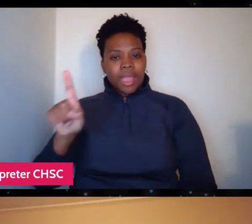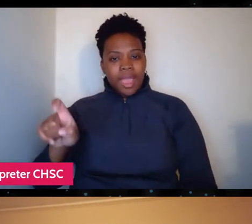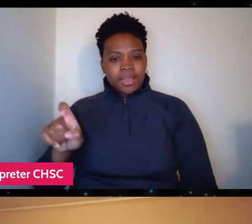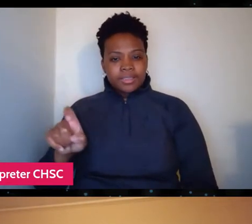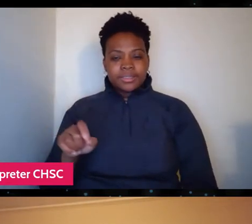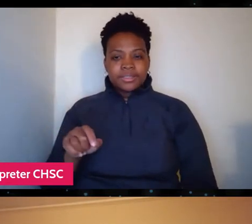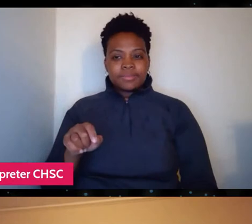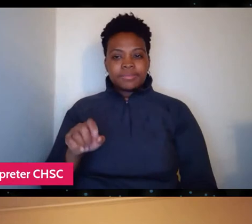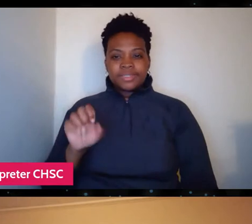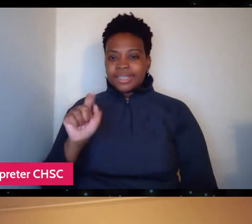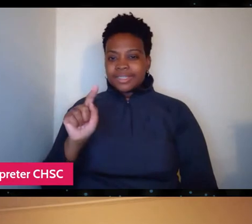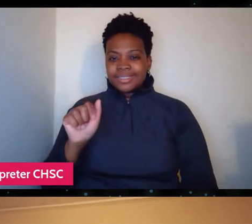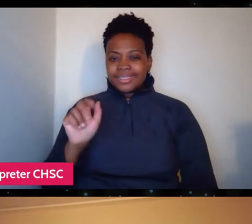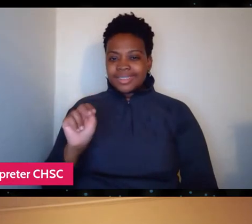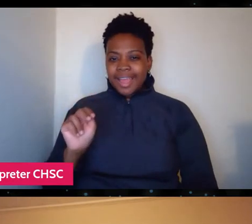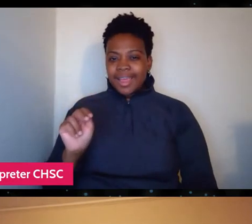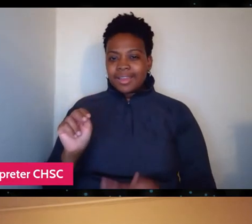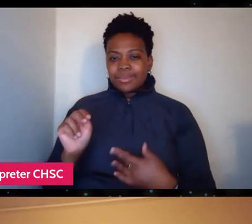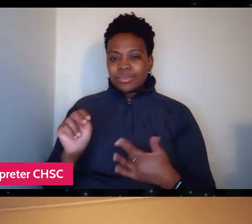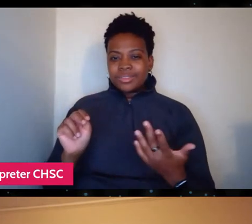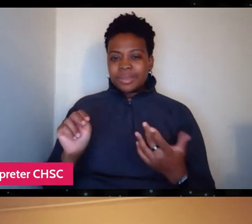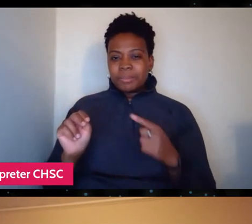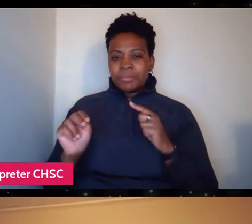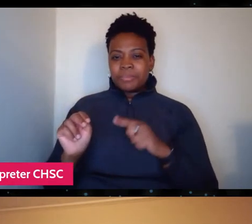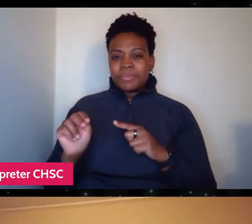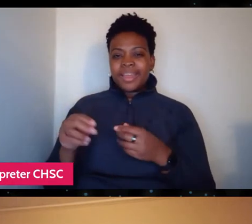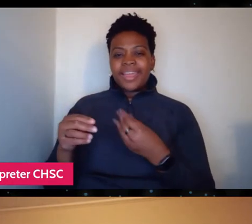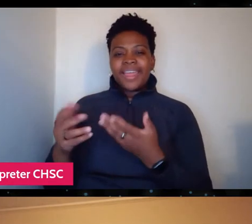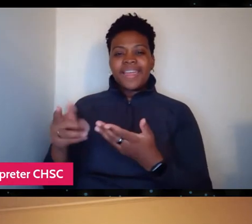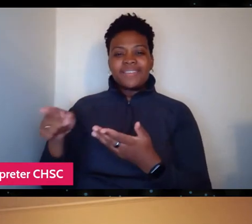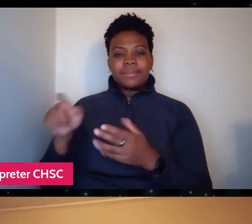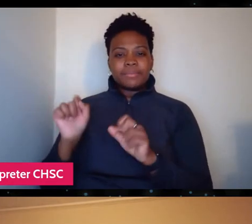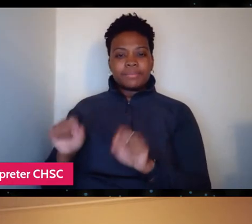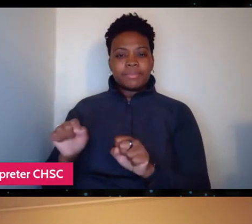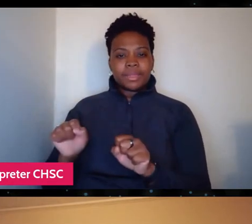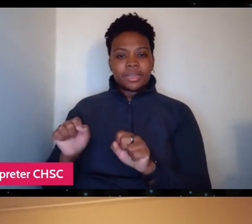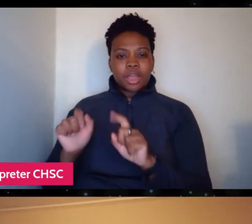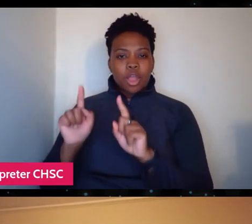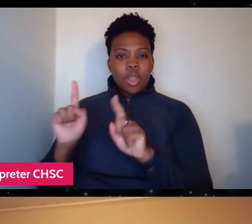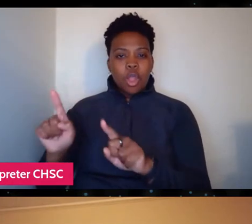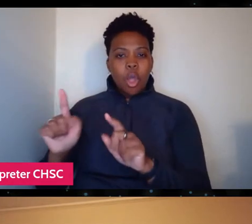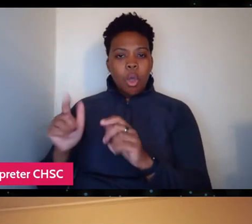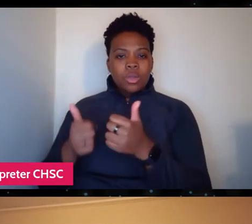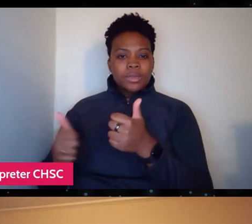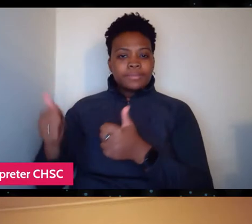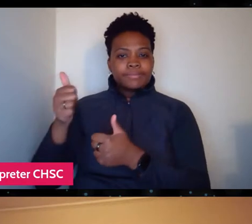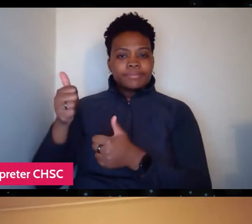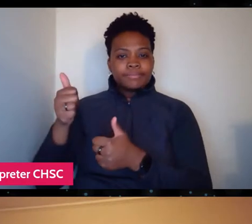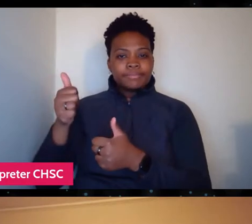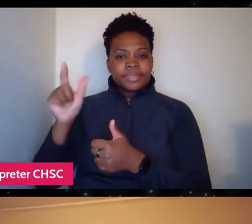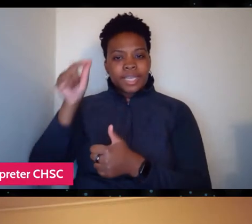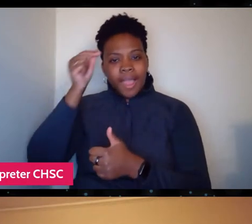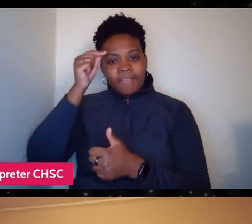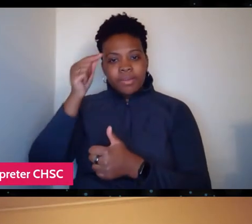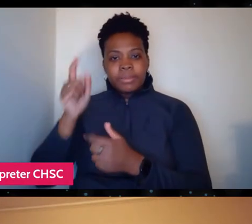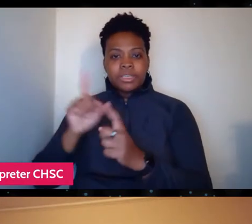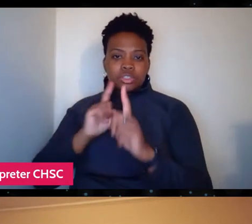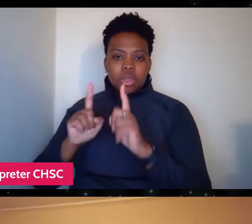that gave him the ability to go to Congress, to the Senate and talk to these politicians and make them listen.